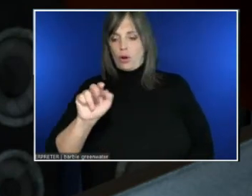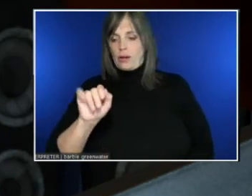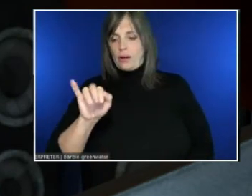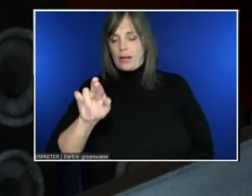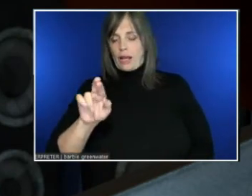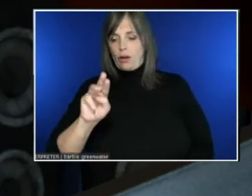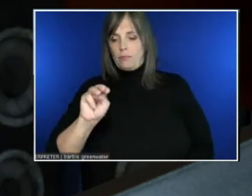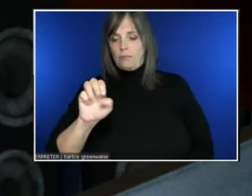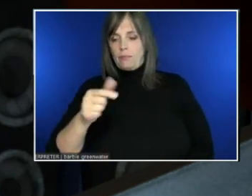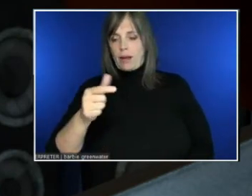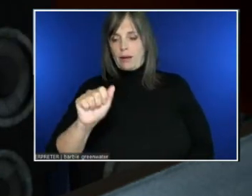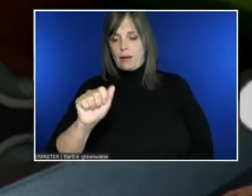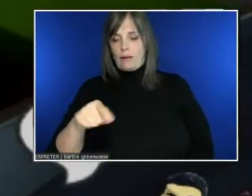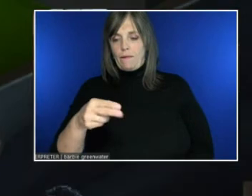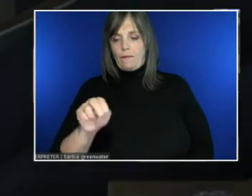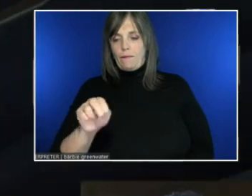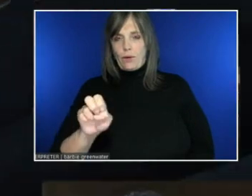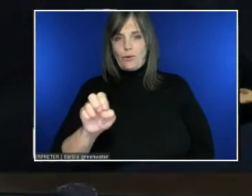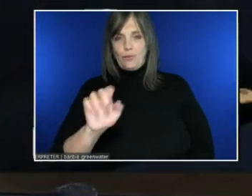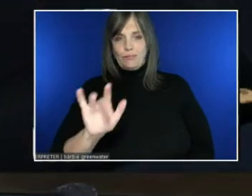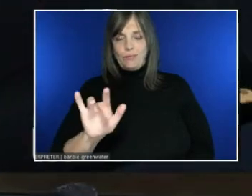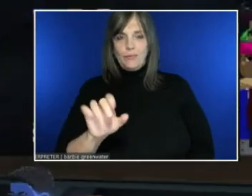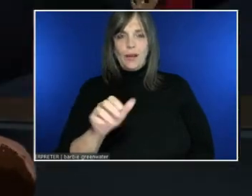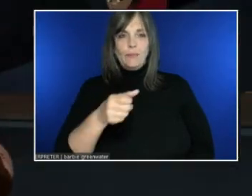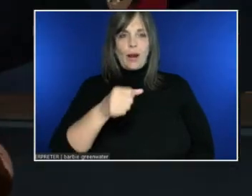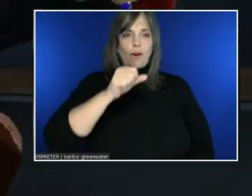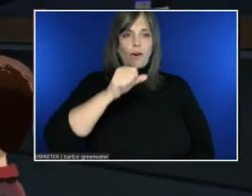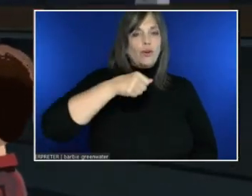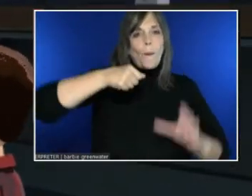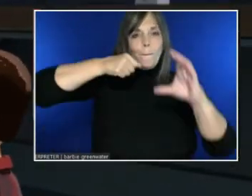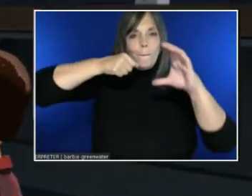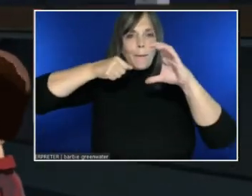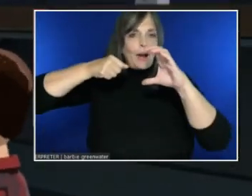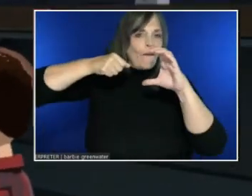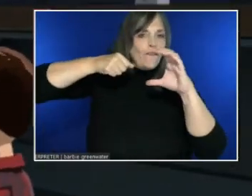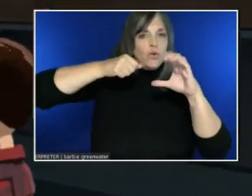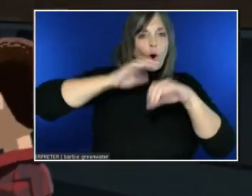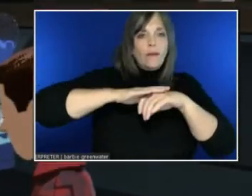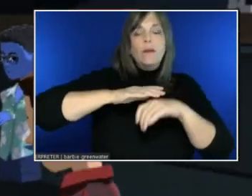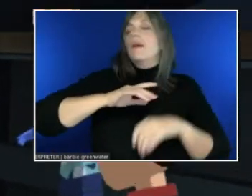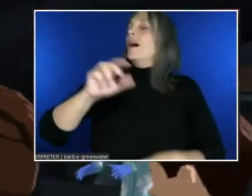If you would like to ask a question. Thank you very much! Yeah, thanks. And it's great that you guys are doing this.